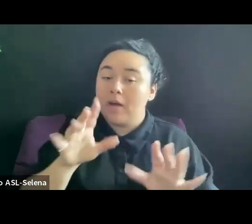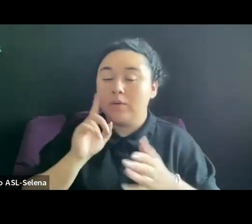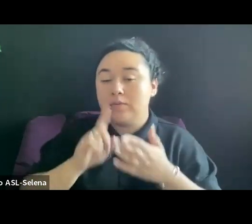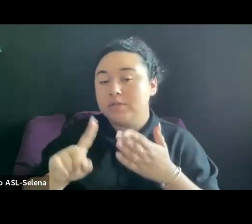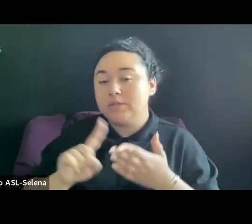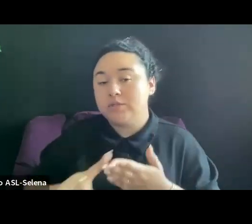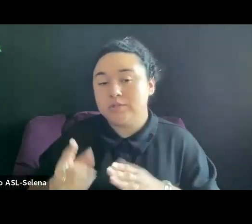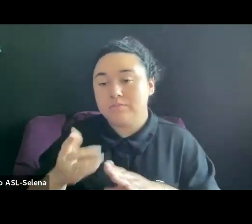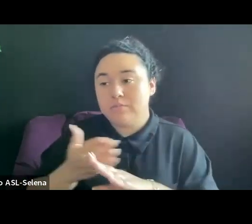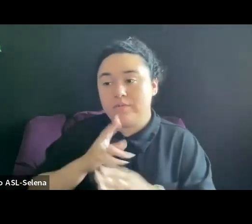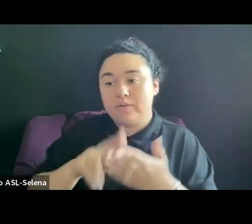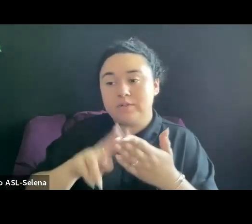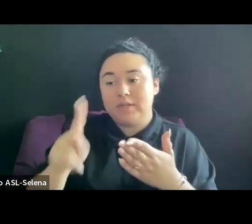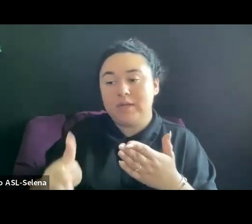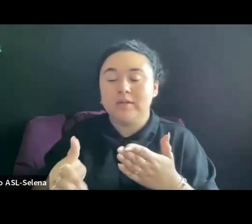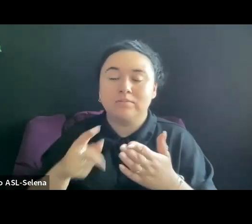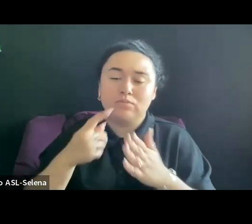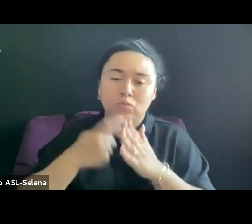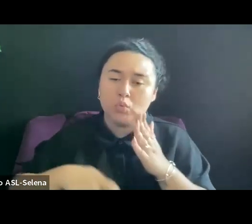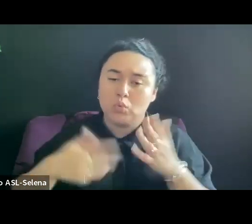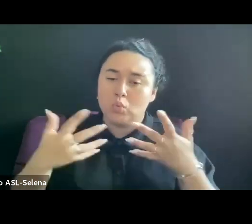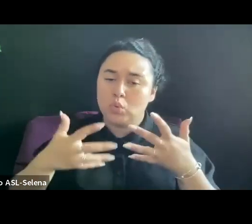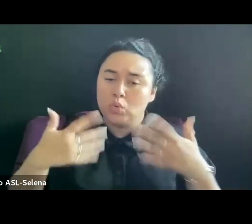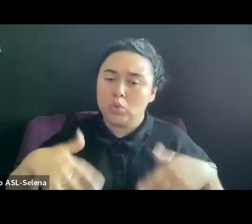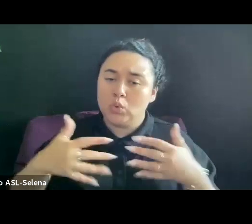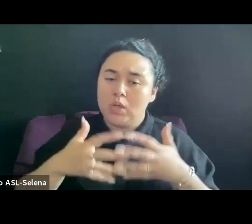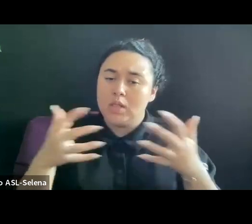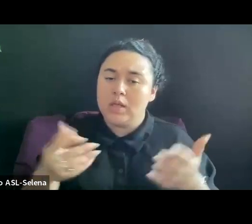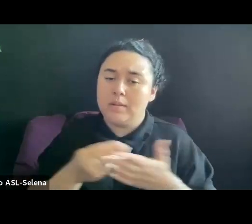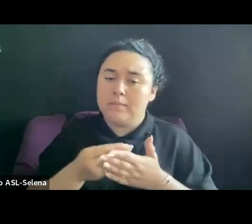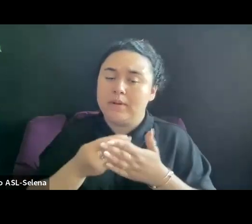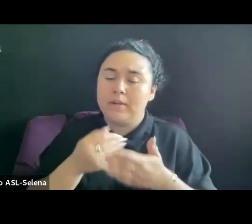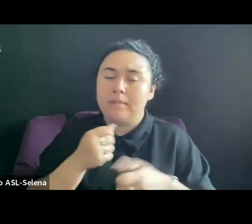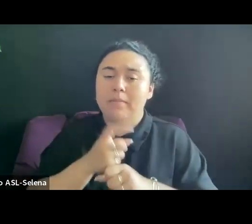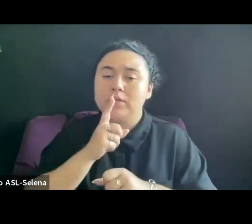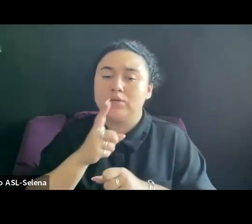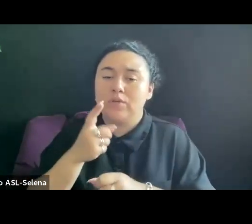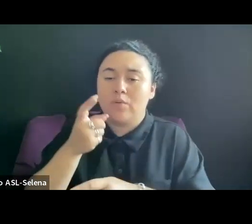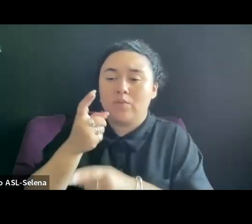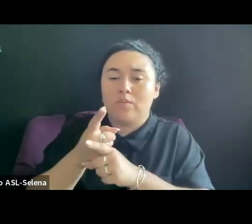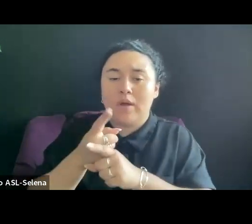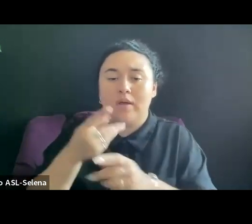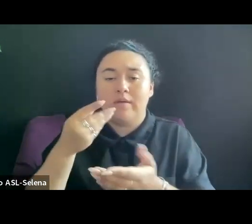TO MAKE SURE THAT THE RIGHT FUNDERS AND DISTRIBUTORS ARE ATTENDING.